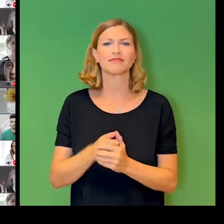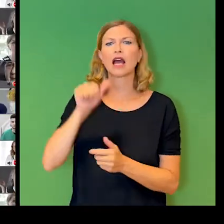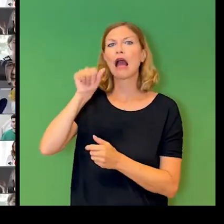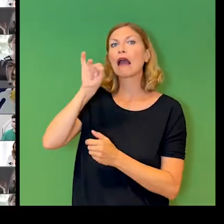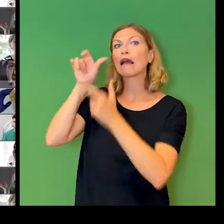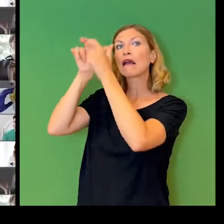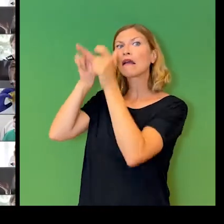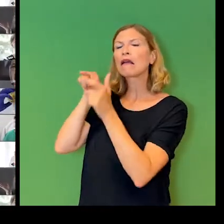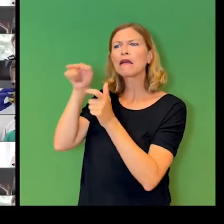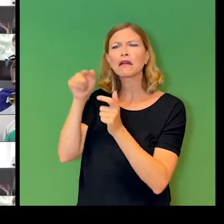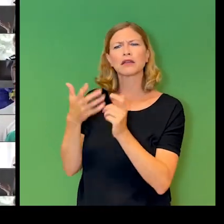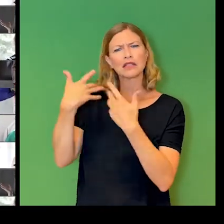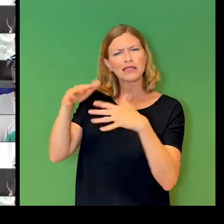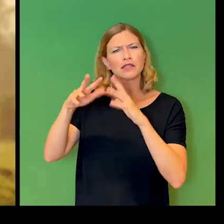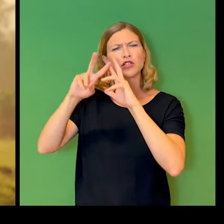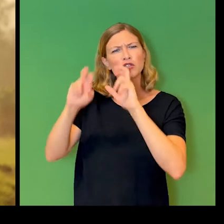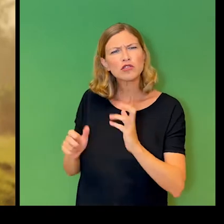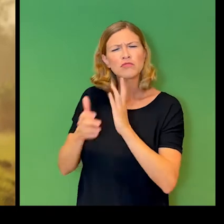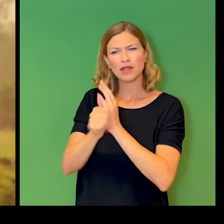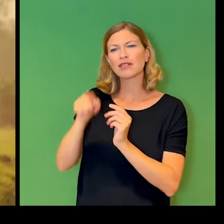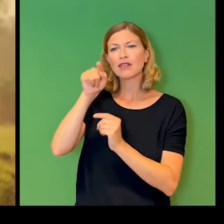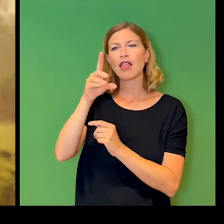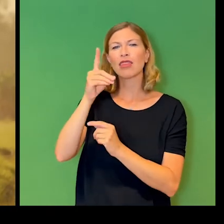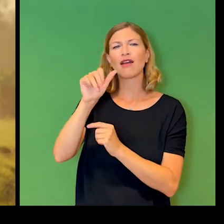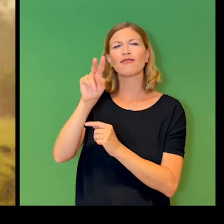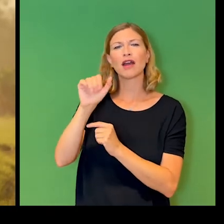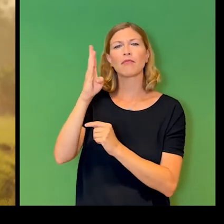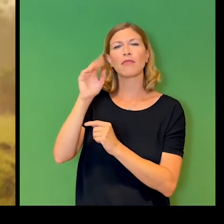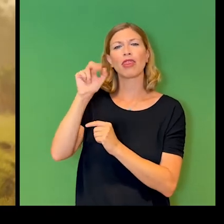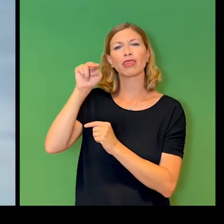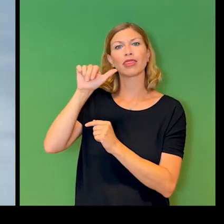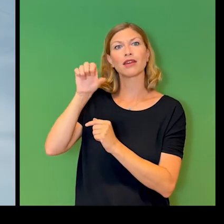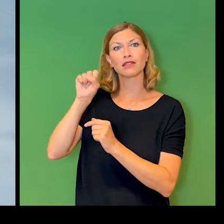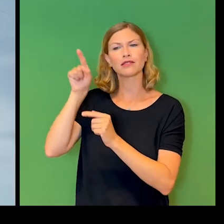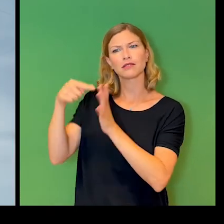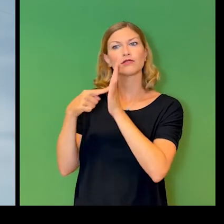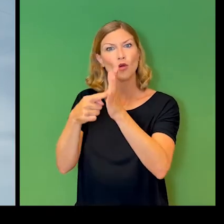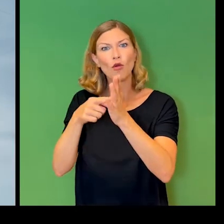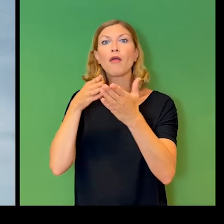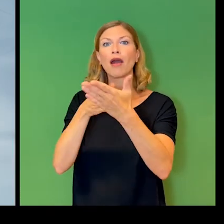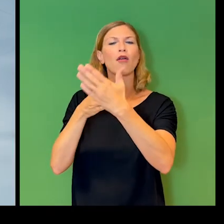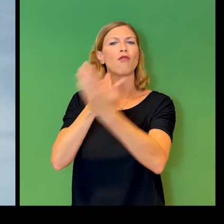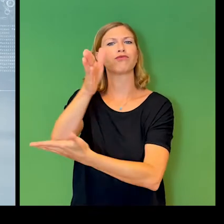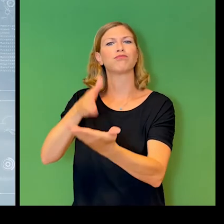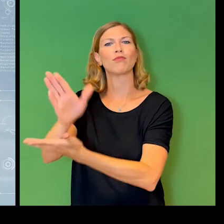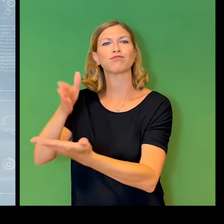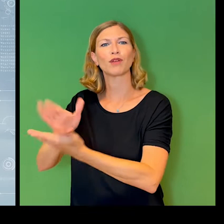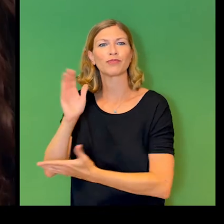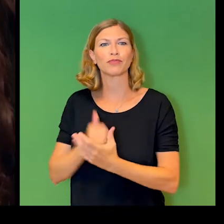expert David Banes explains how AI can reduce barriers. What makes it tick, and discusses current and future